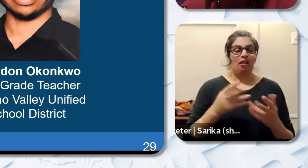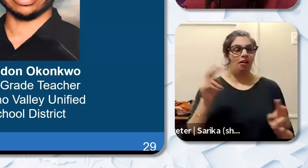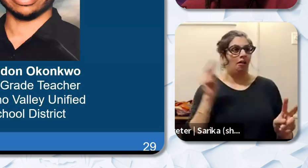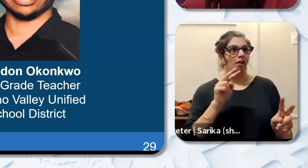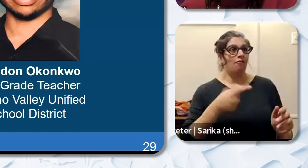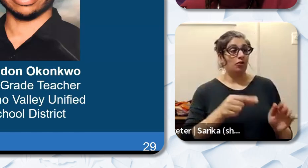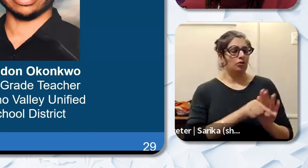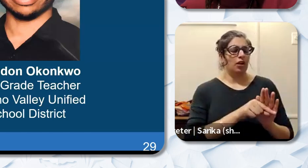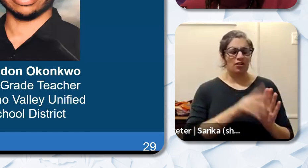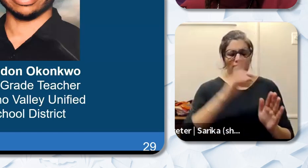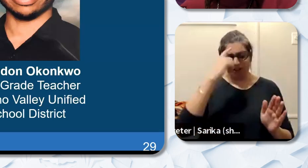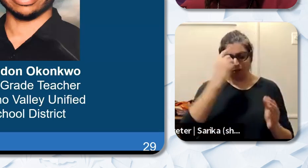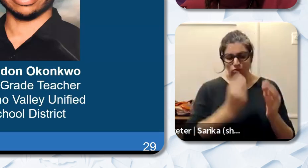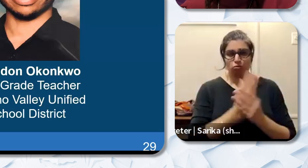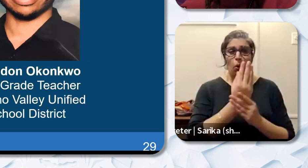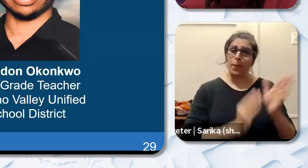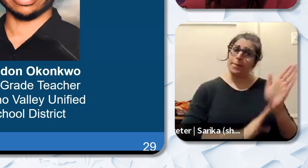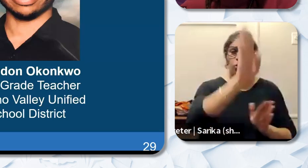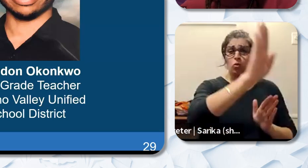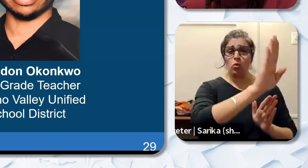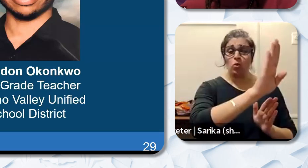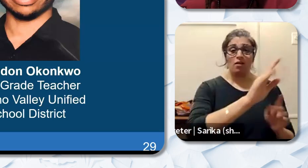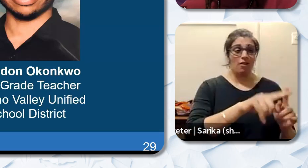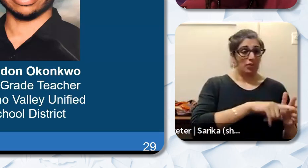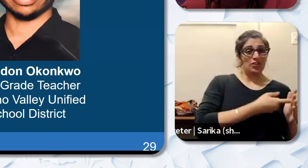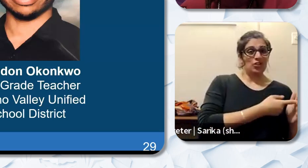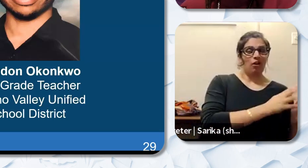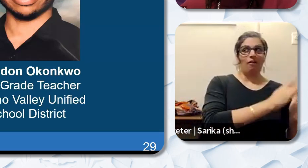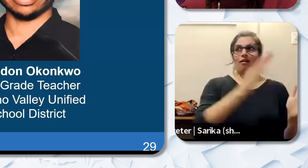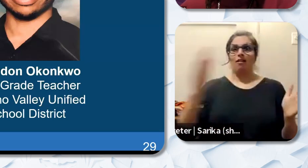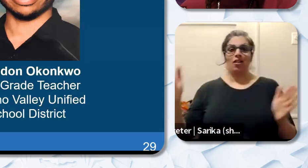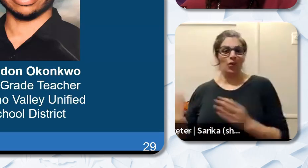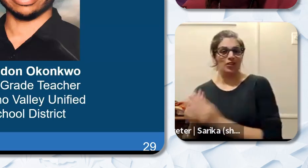experience from the beginning of the school year to when spring quarter rolls around. Seeing them